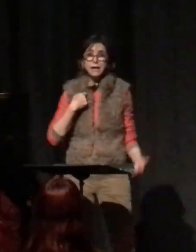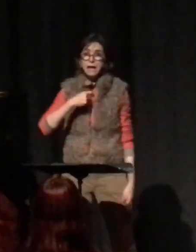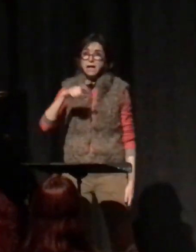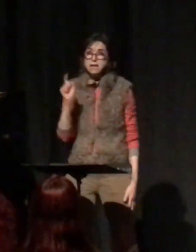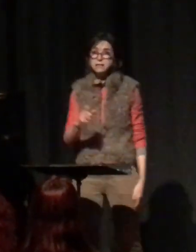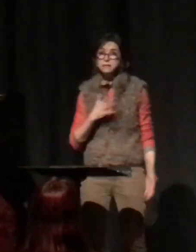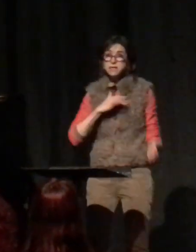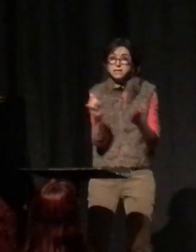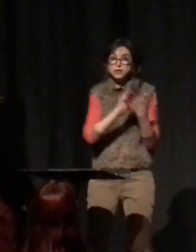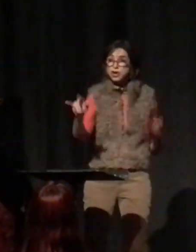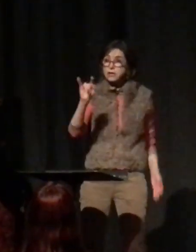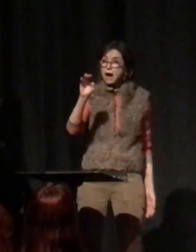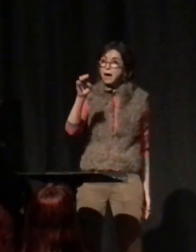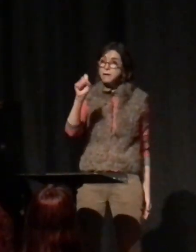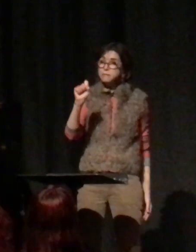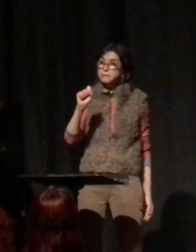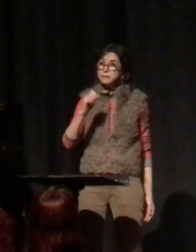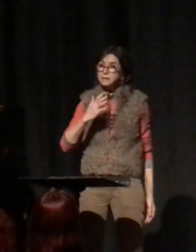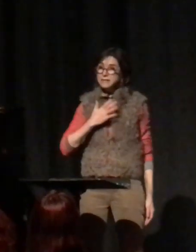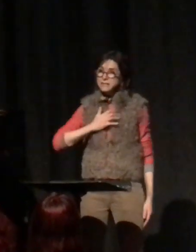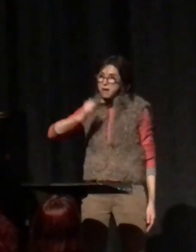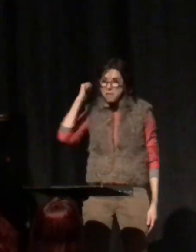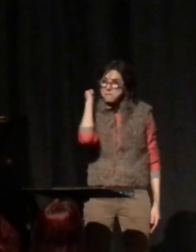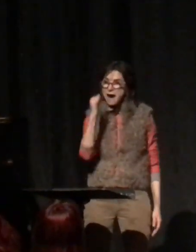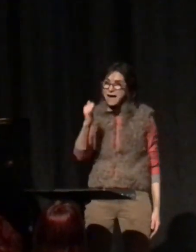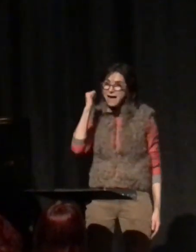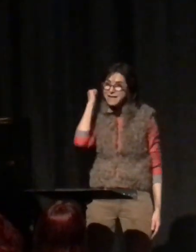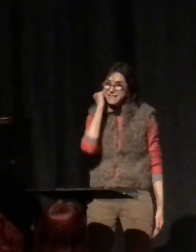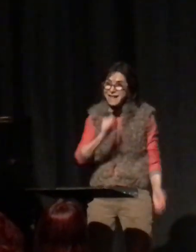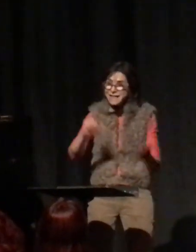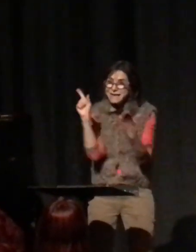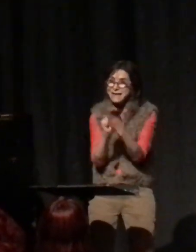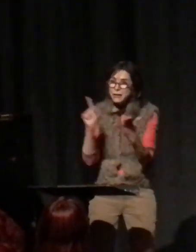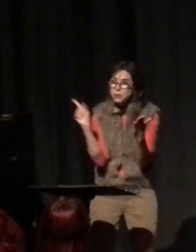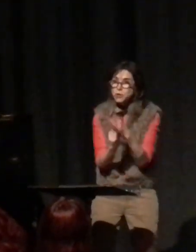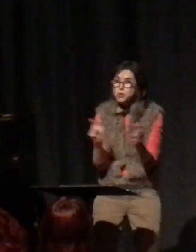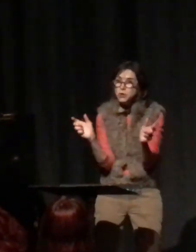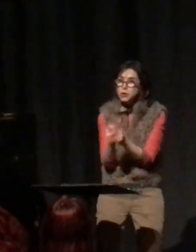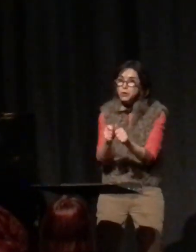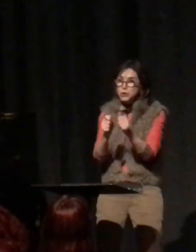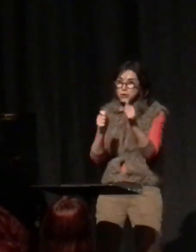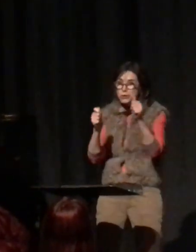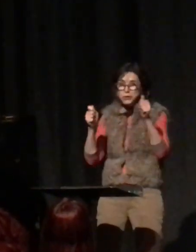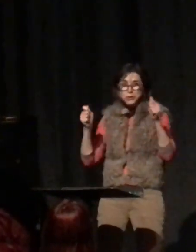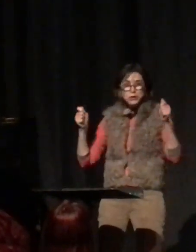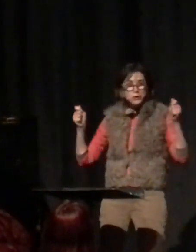The New York Times, The Daily News